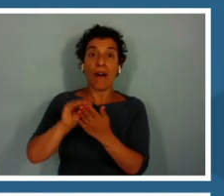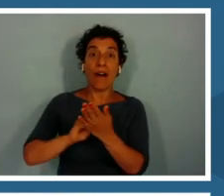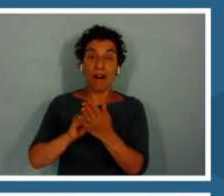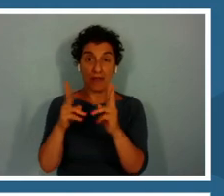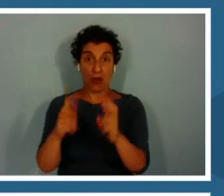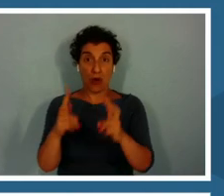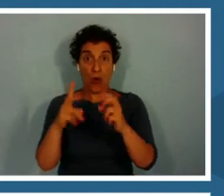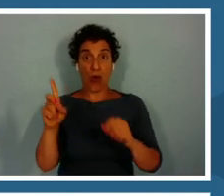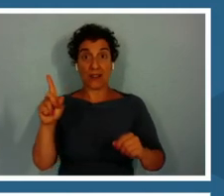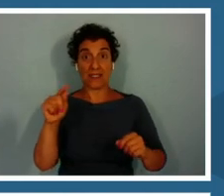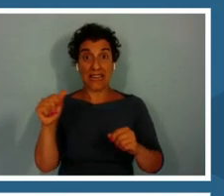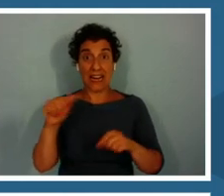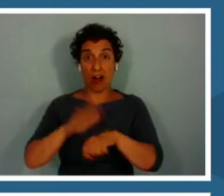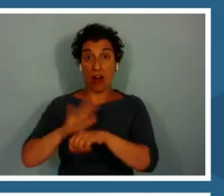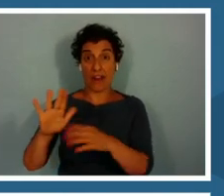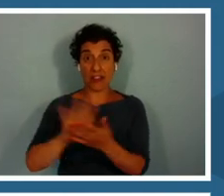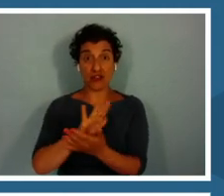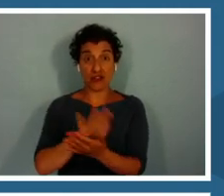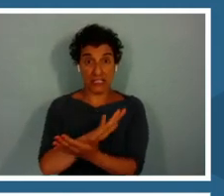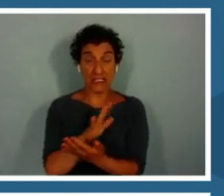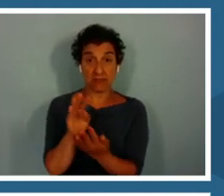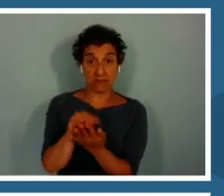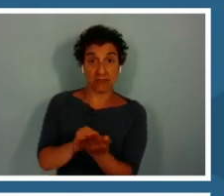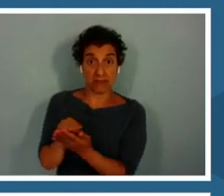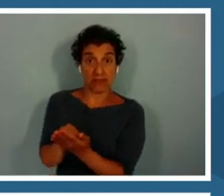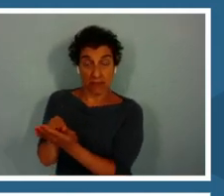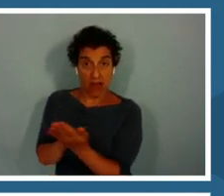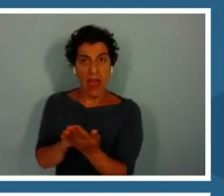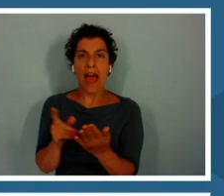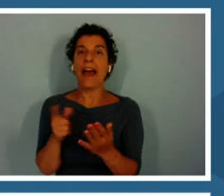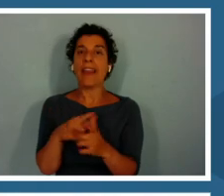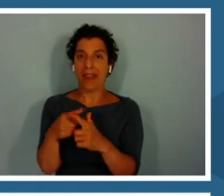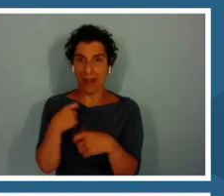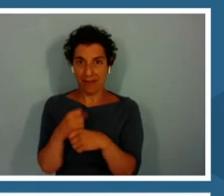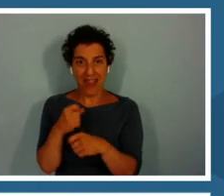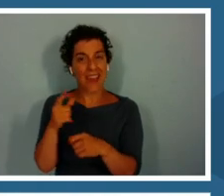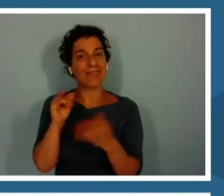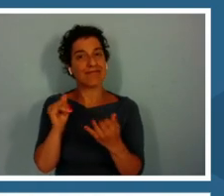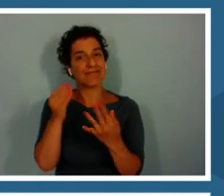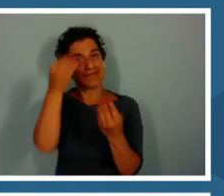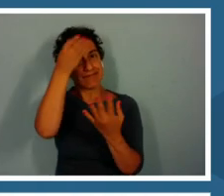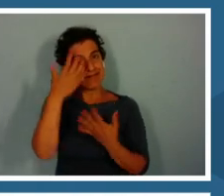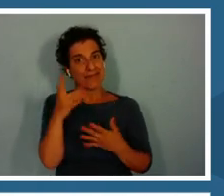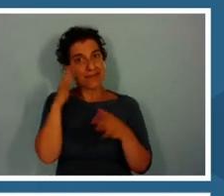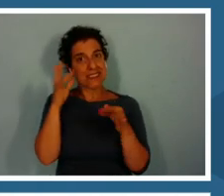sheets and be able to make an informed decision on whether or not there behavior changed based